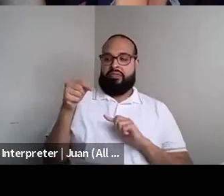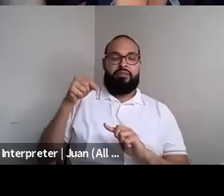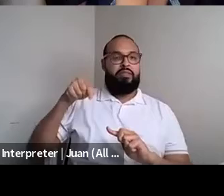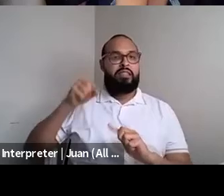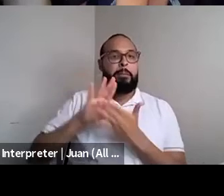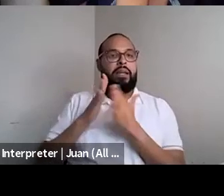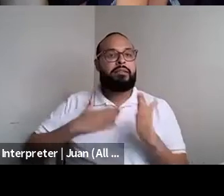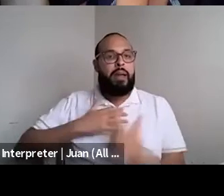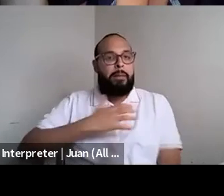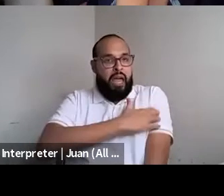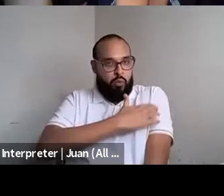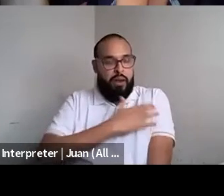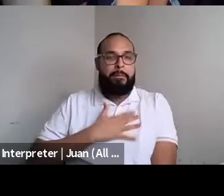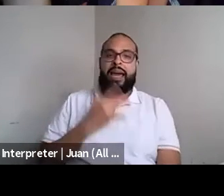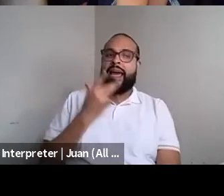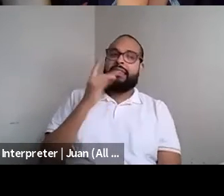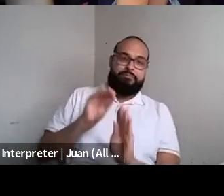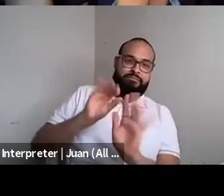Randa Jarrar she/they: And when I write just going to be a reflection of